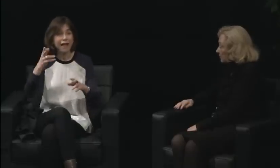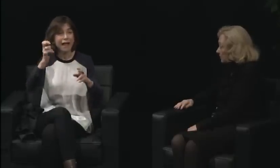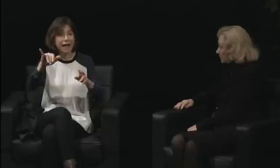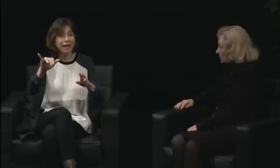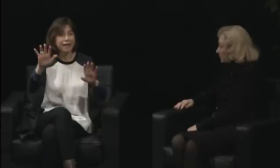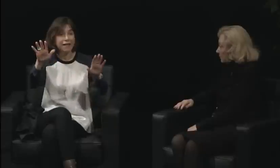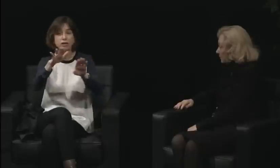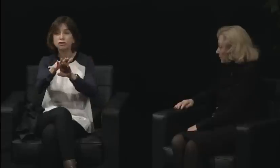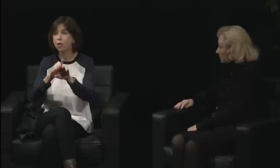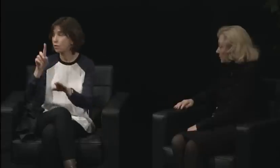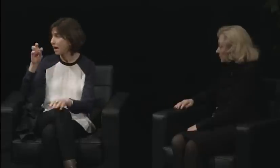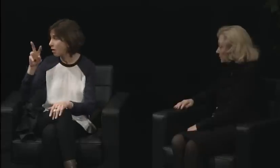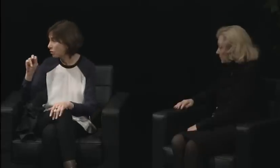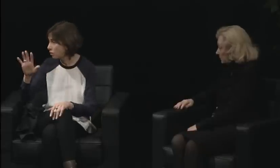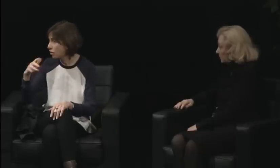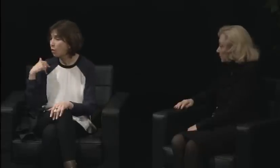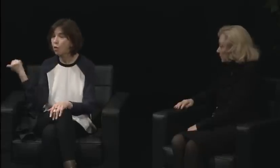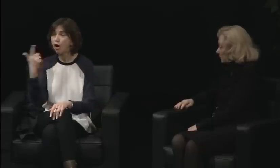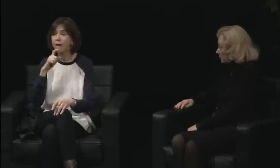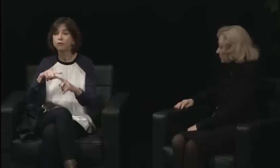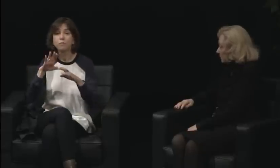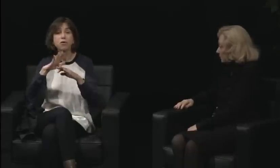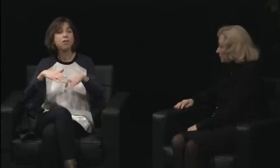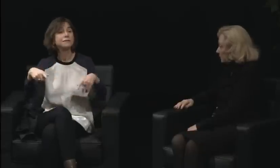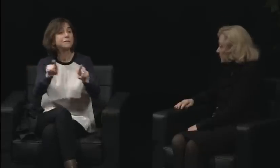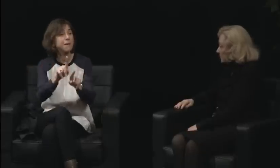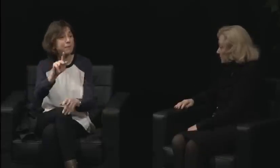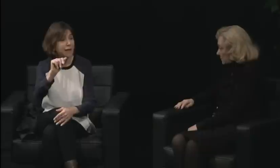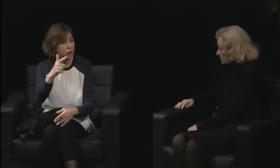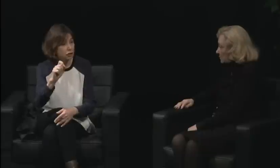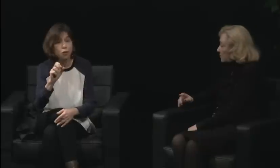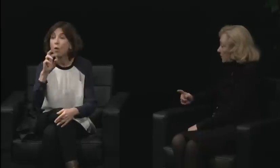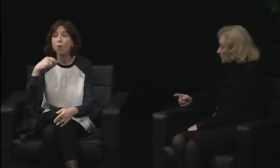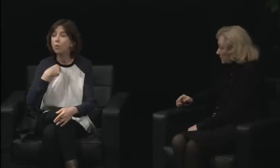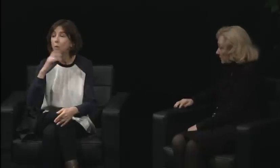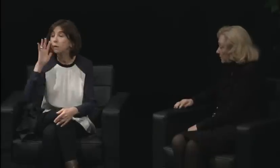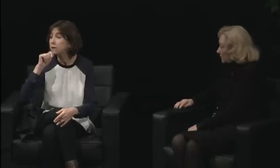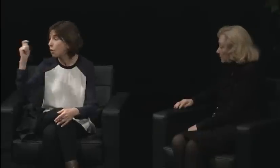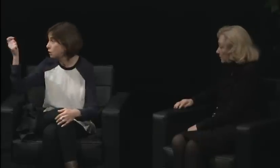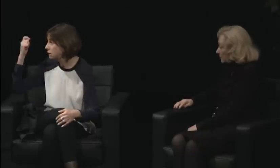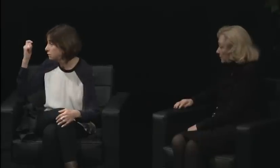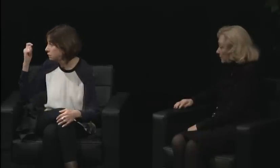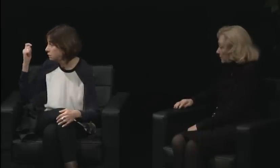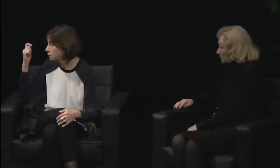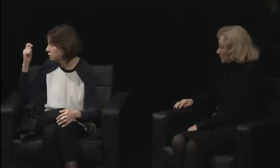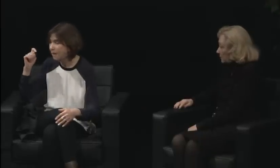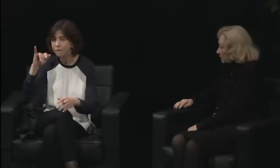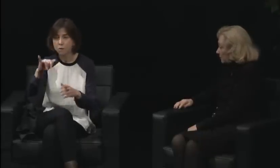and how they operated on a daily basis, I wasn't really part of it.